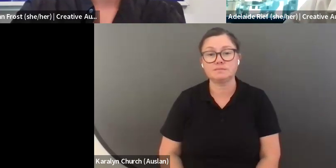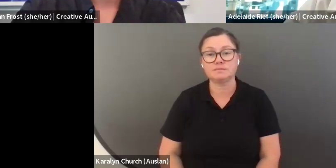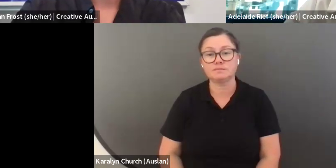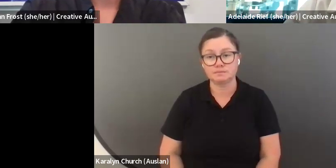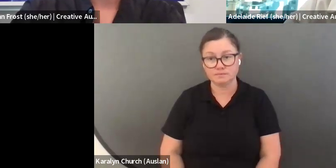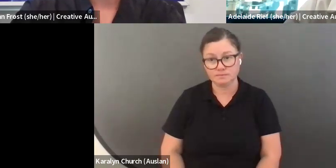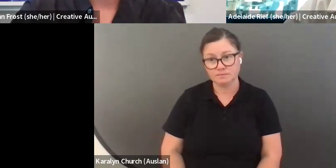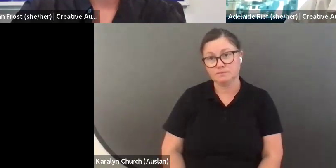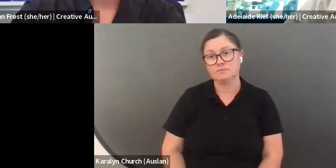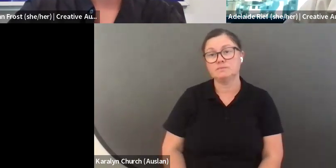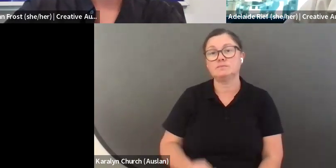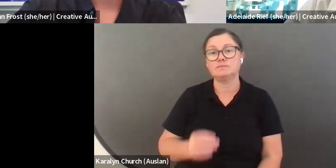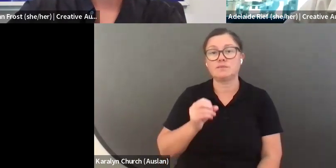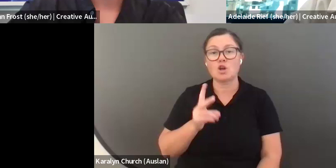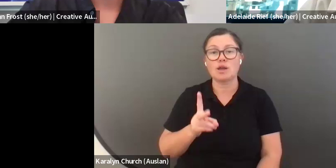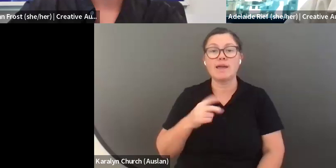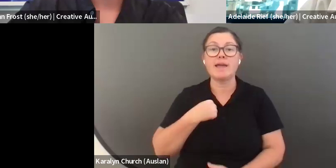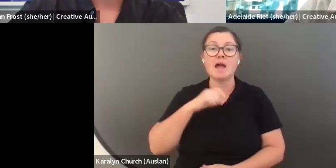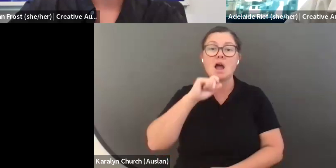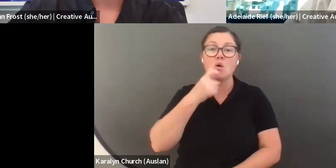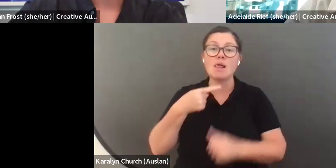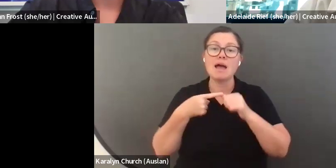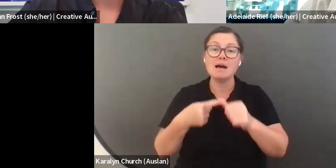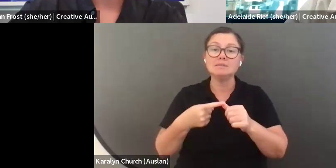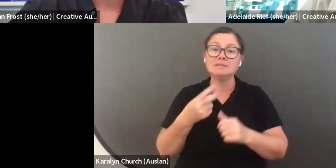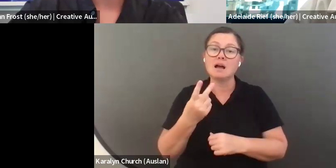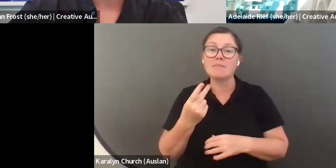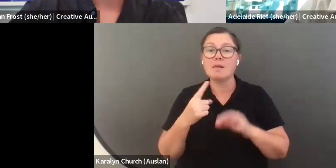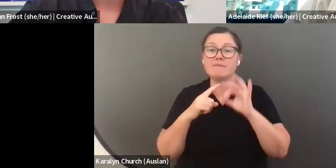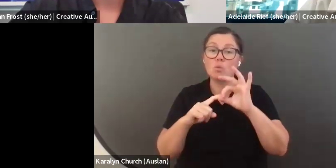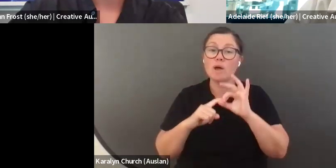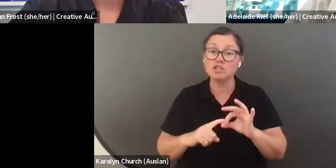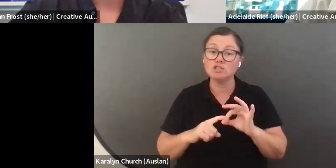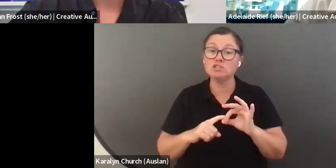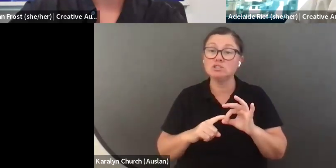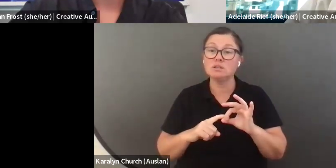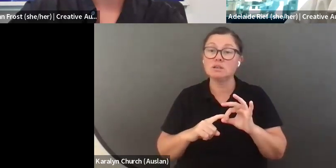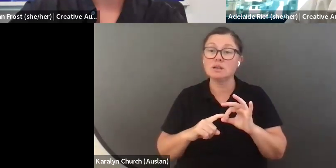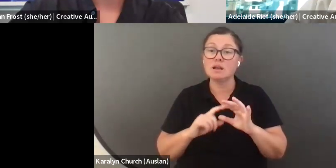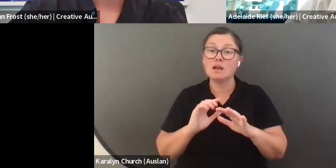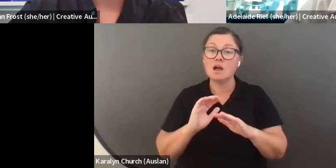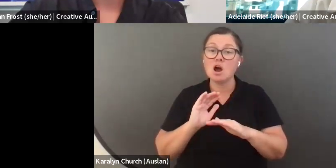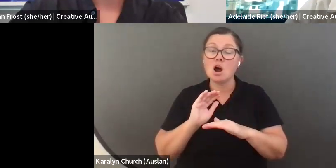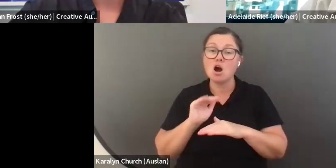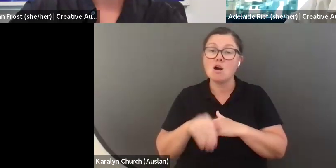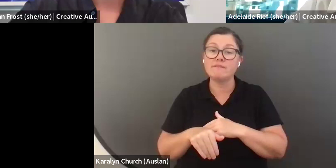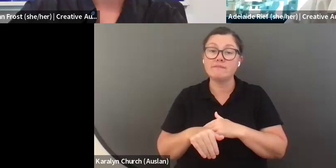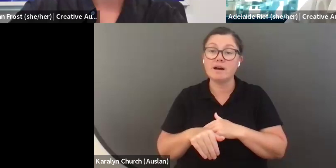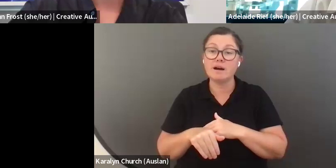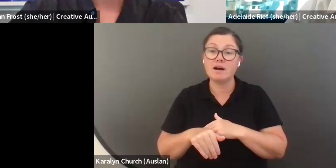us in a way that might be different from how you have had to do so in other applications for. before.. I will answer a couple